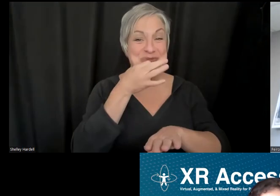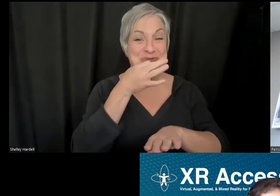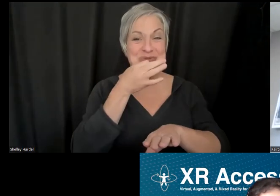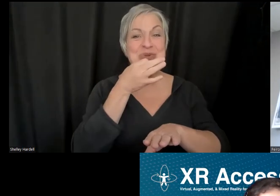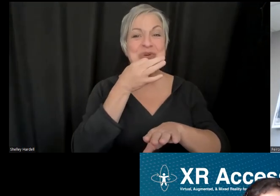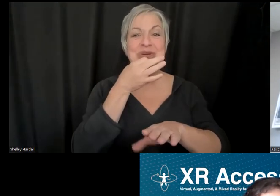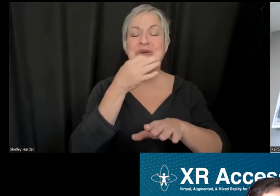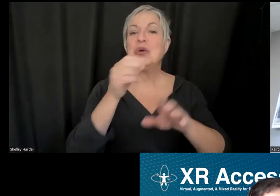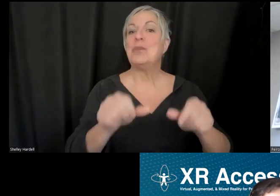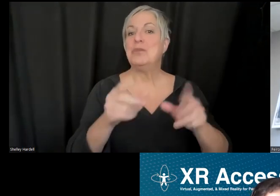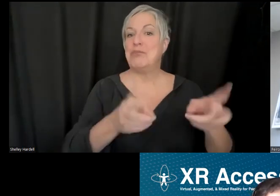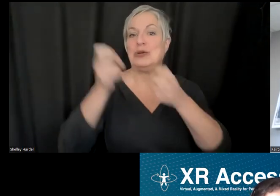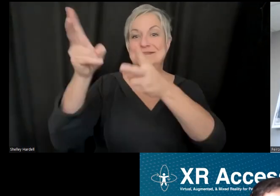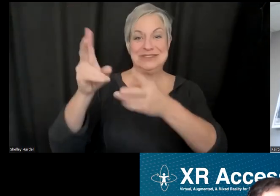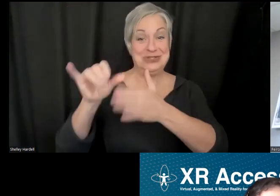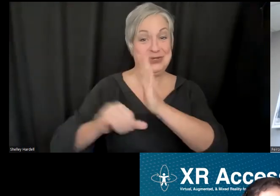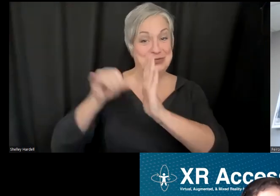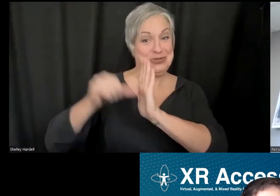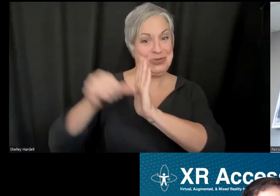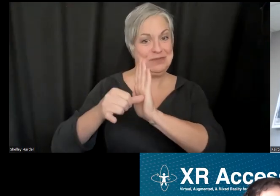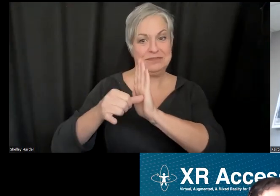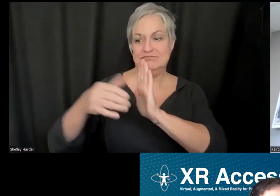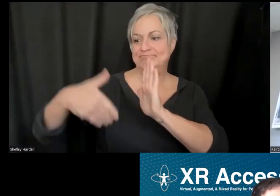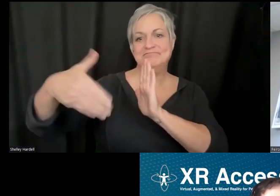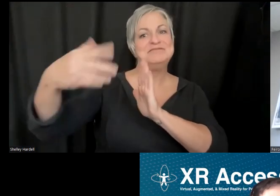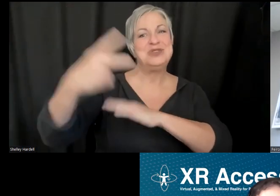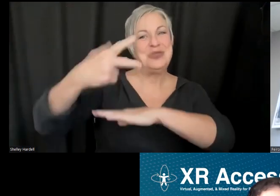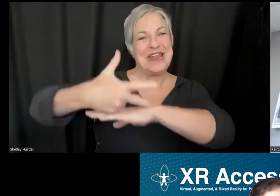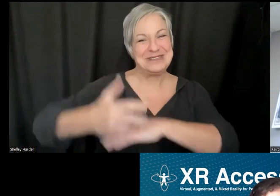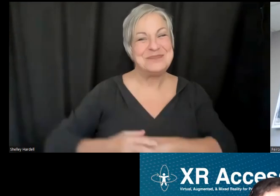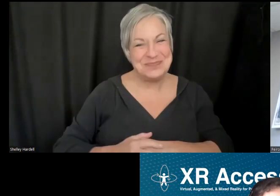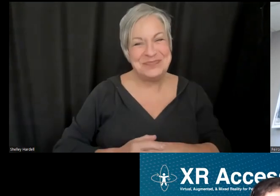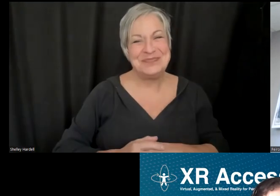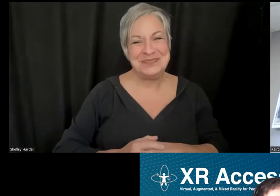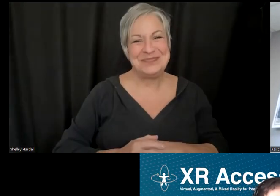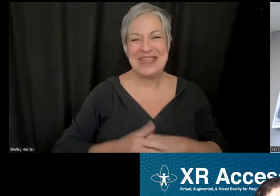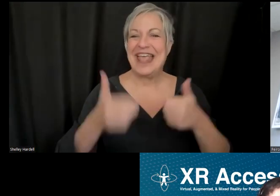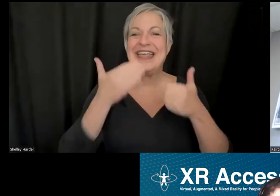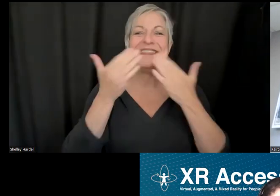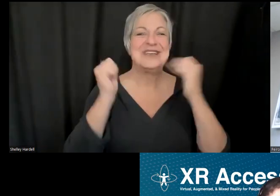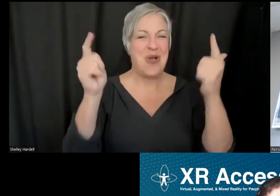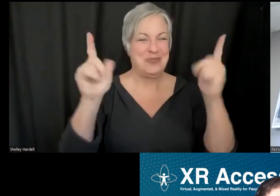to YouTube in the coming days. Thanks so much, everybody.